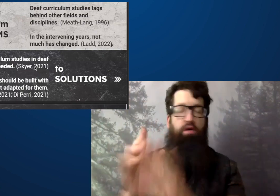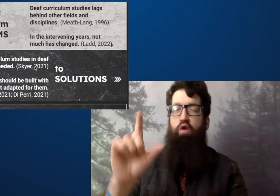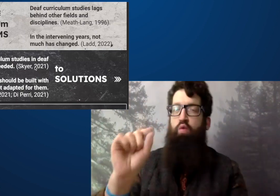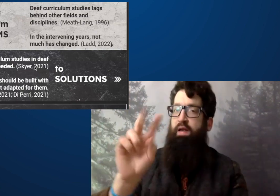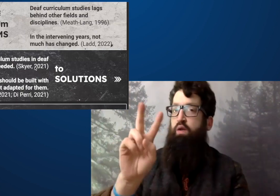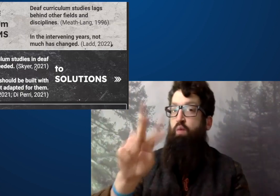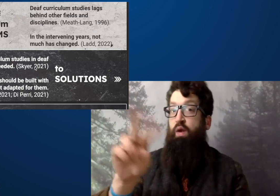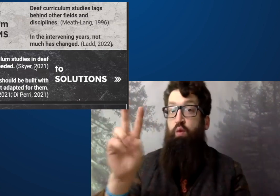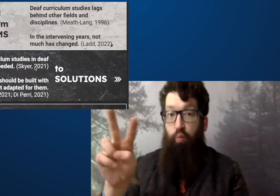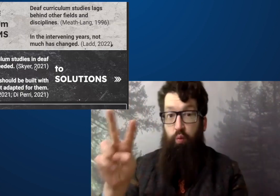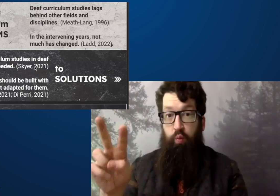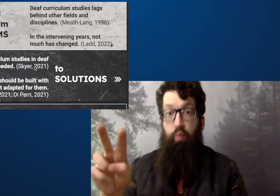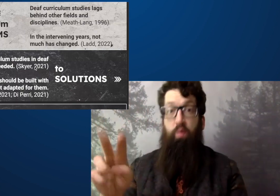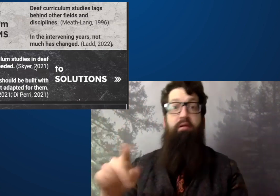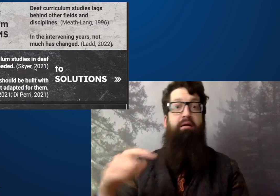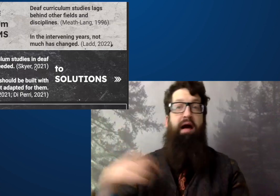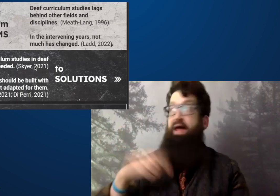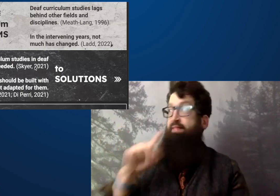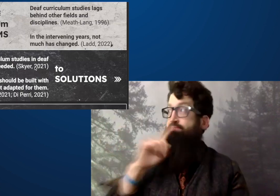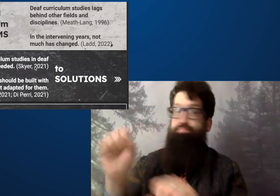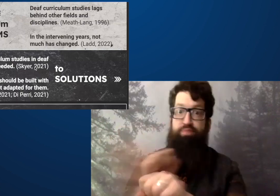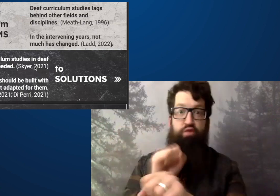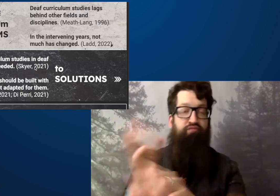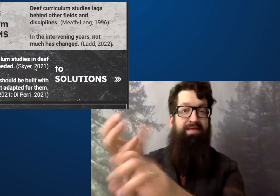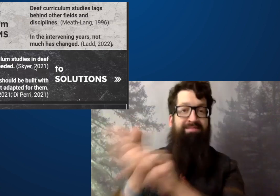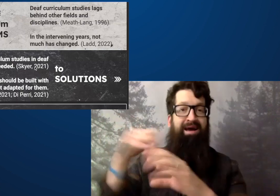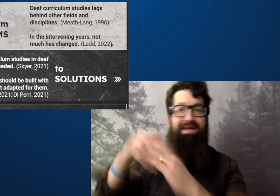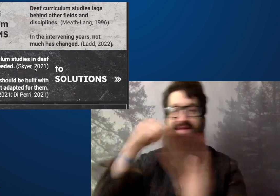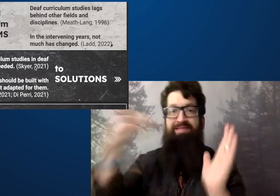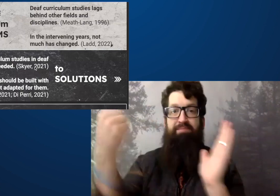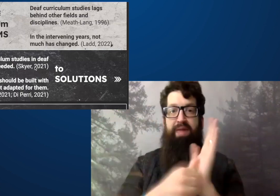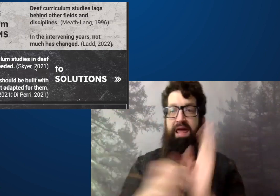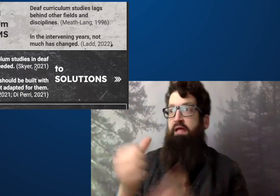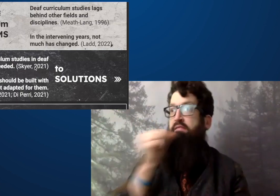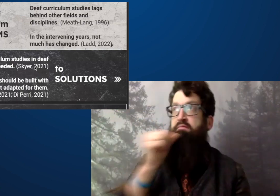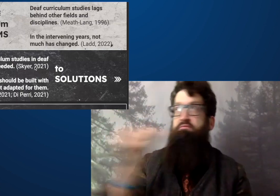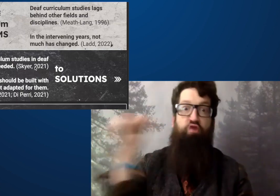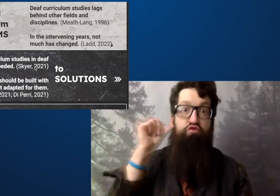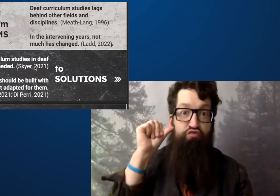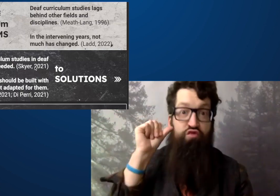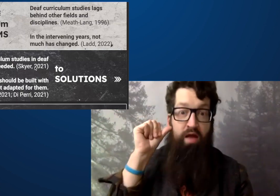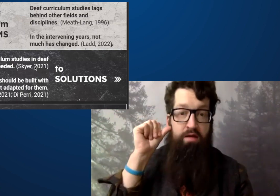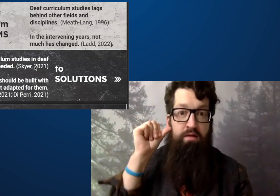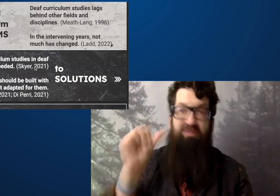It's a recent publication, 2022 this year, and I just got it in the mail, I think,